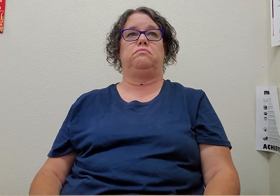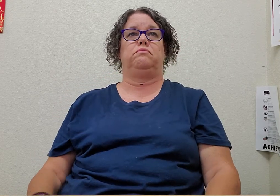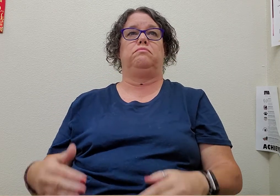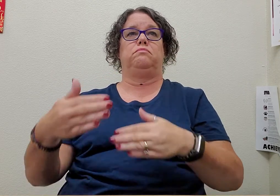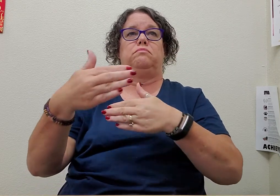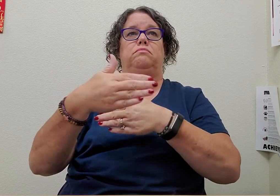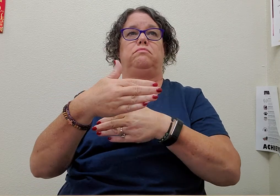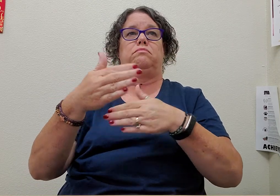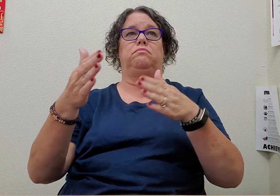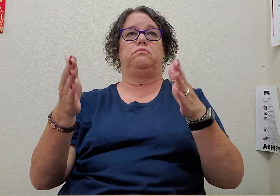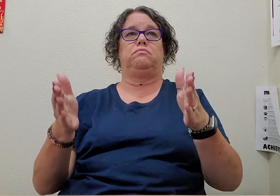box / room